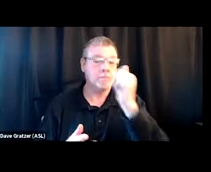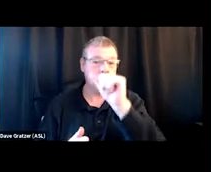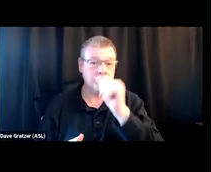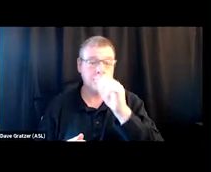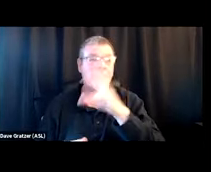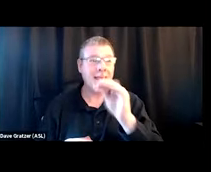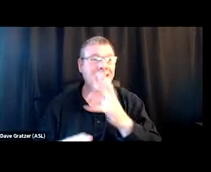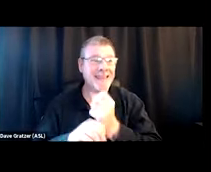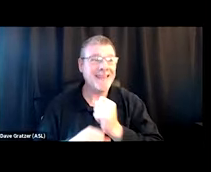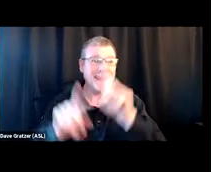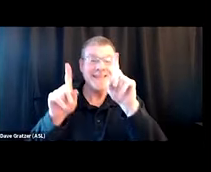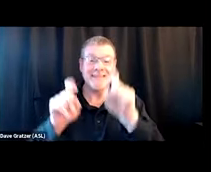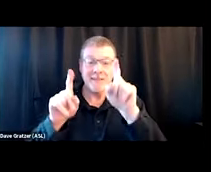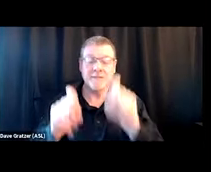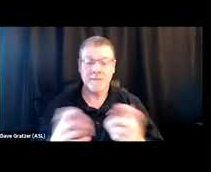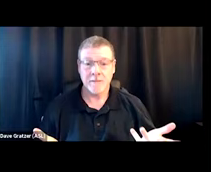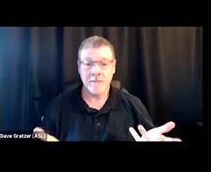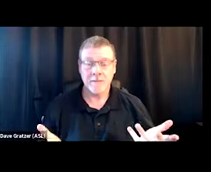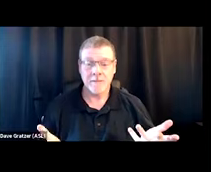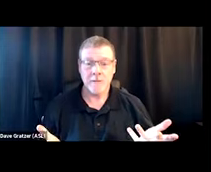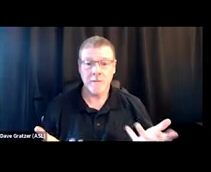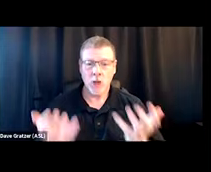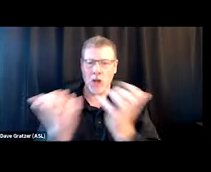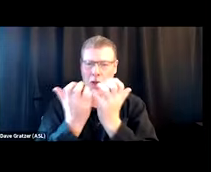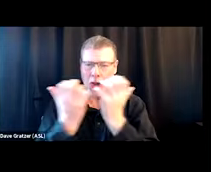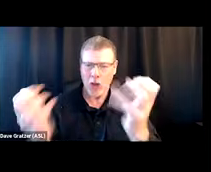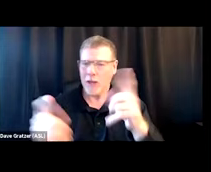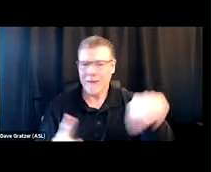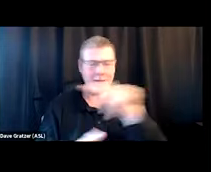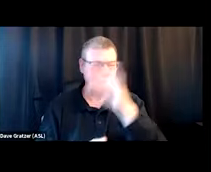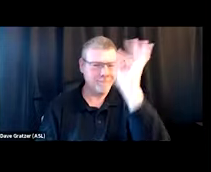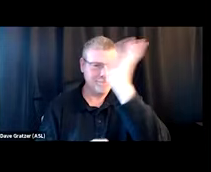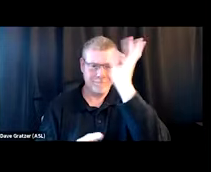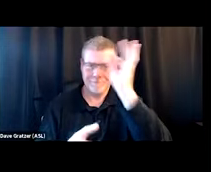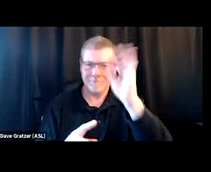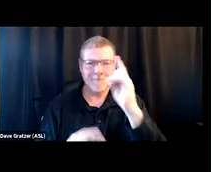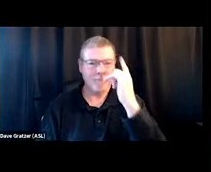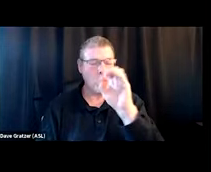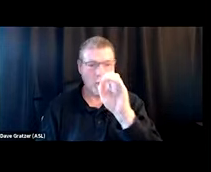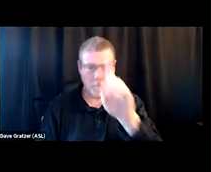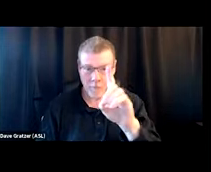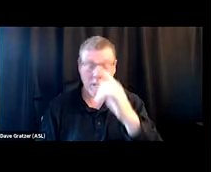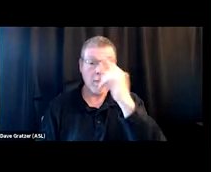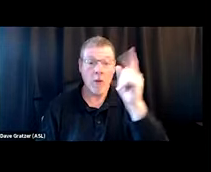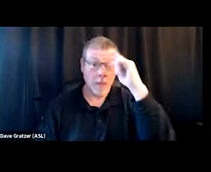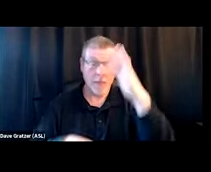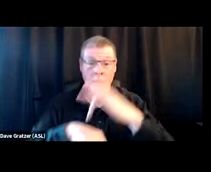An entire audience of drug-using people who don't know they're at risk for overdose because we think of harm reduction and those risks